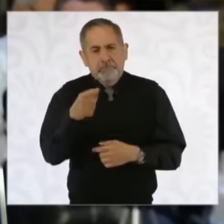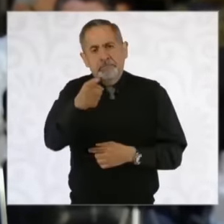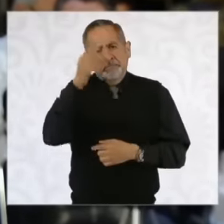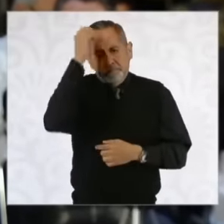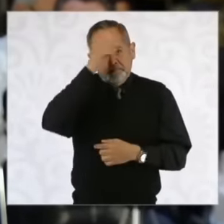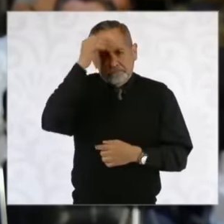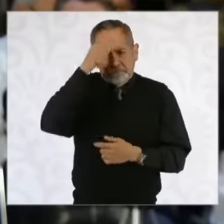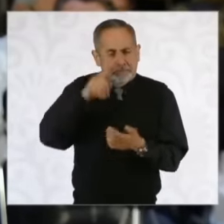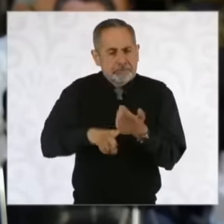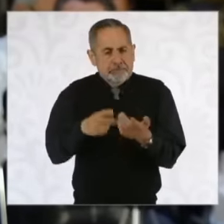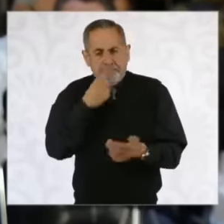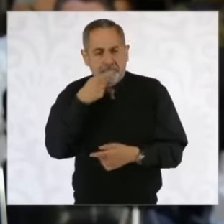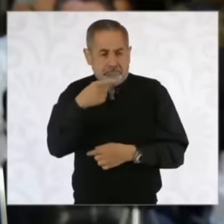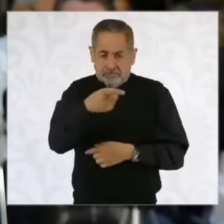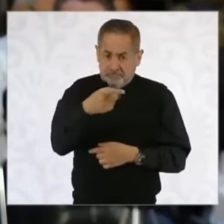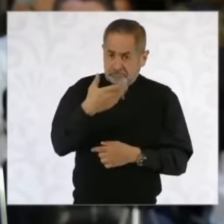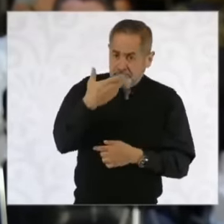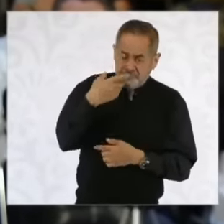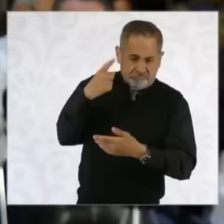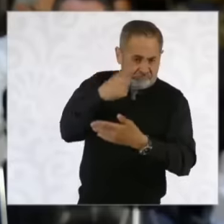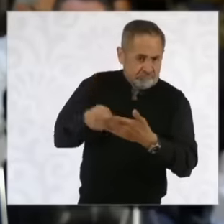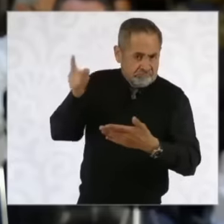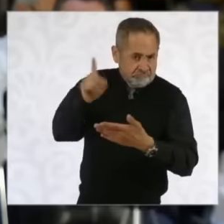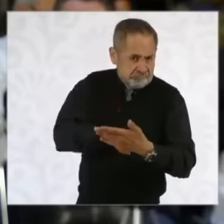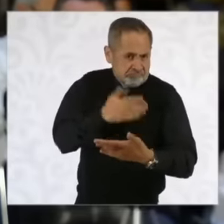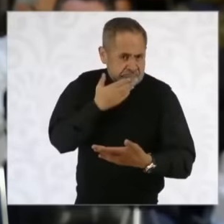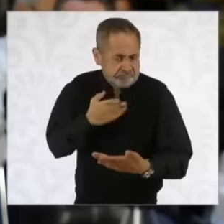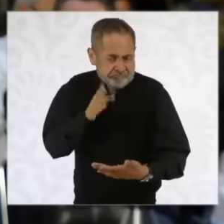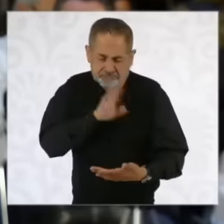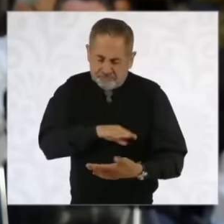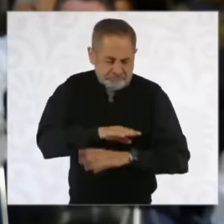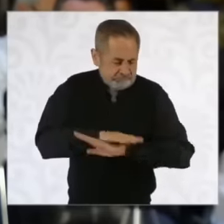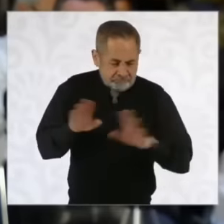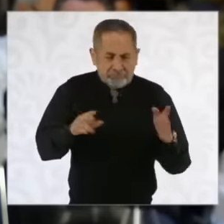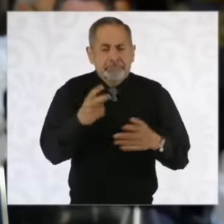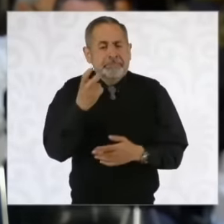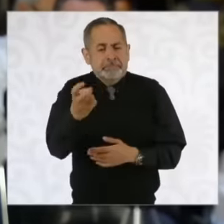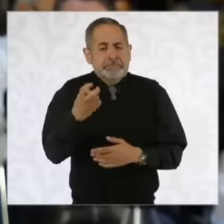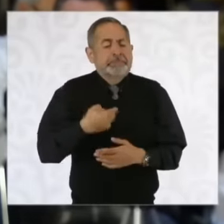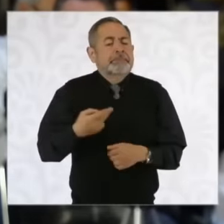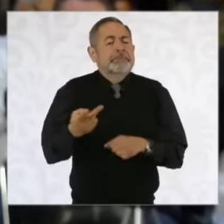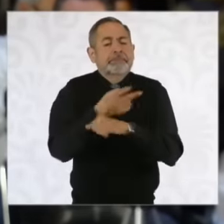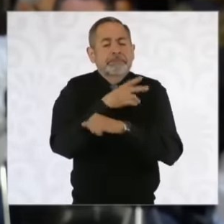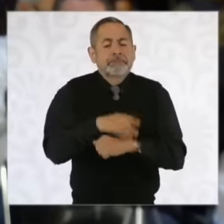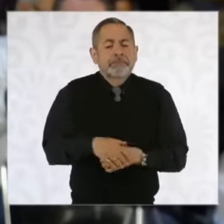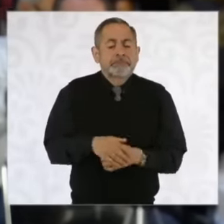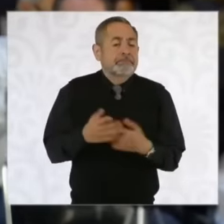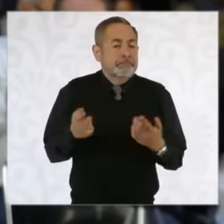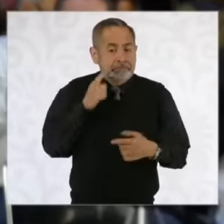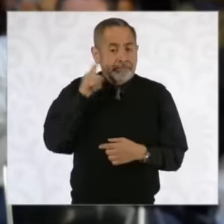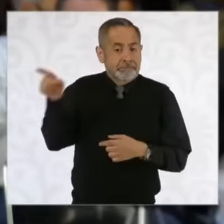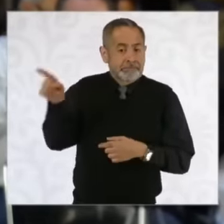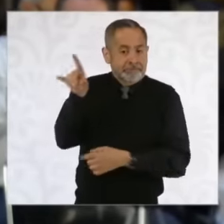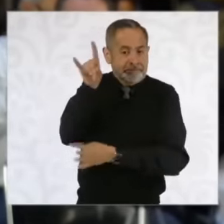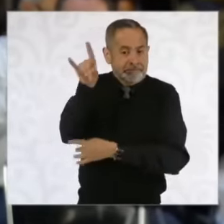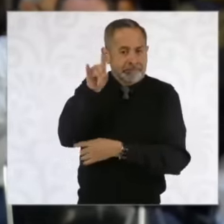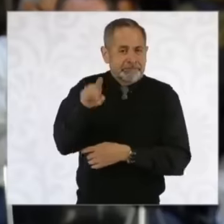these acts and in fact the media there in Bolivia also wanted to say